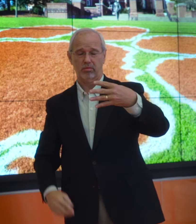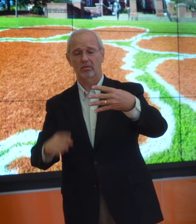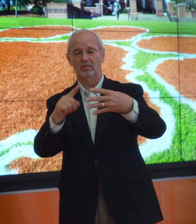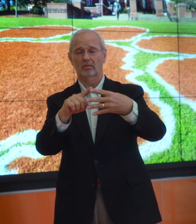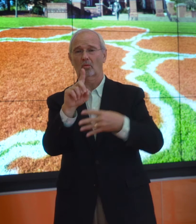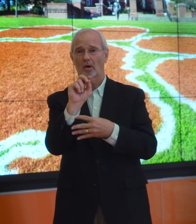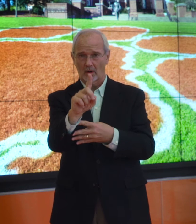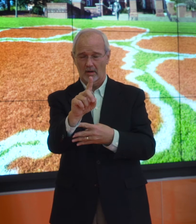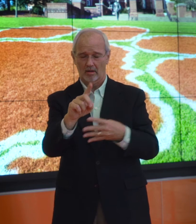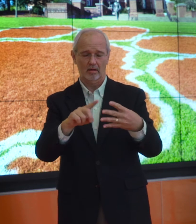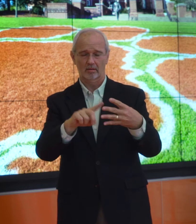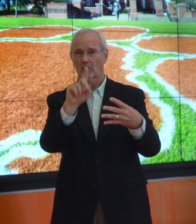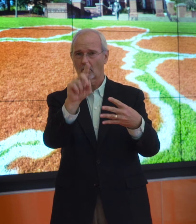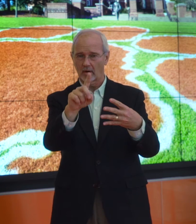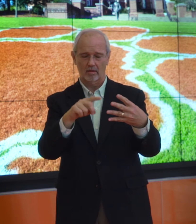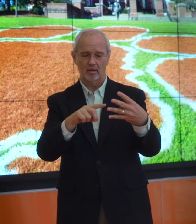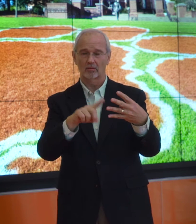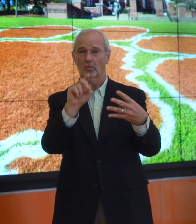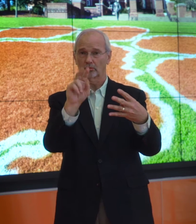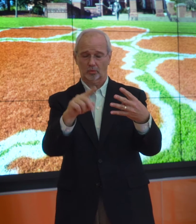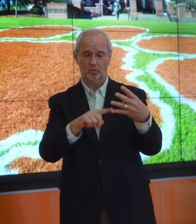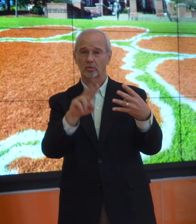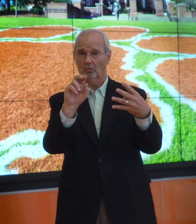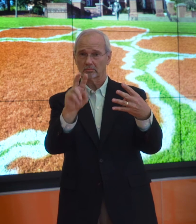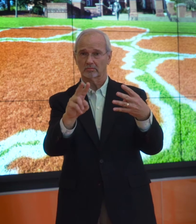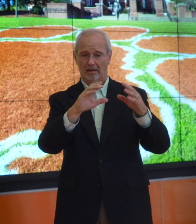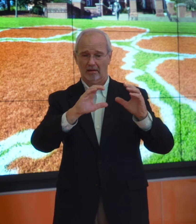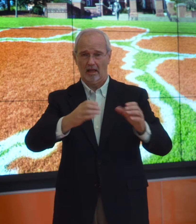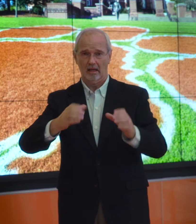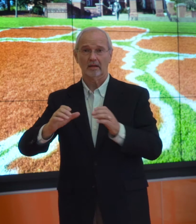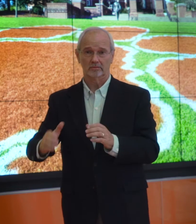2 classes of 101, 1 class of 102, and 1 class of 202.